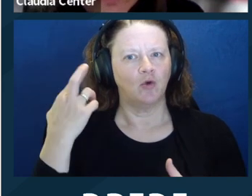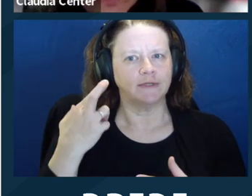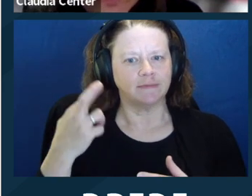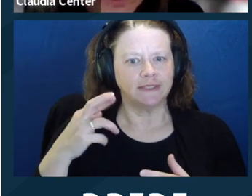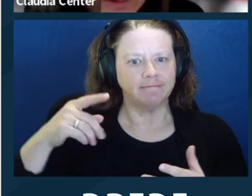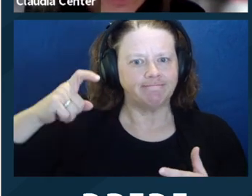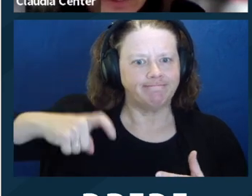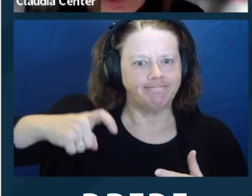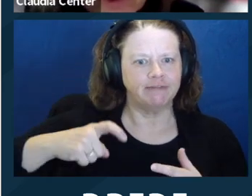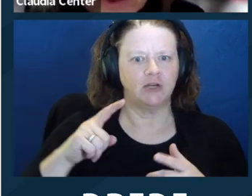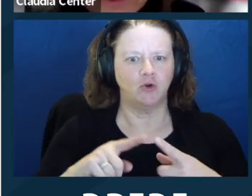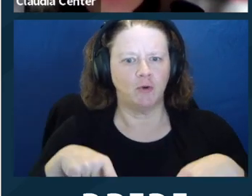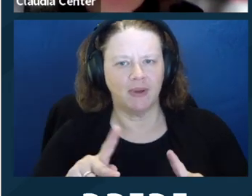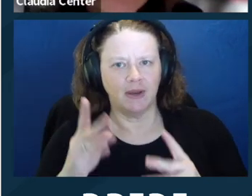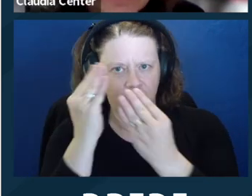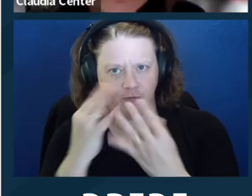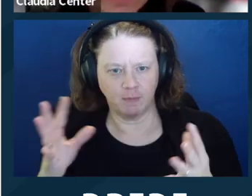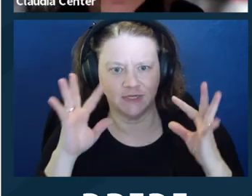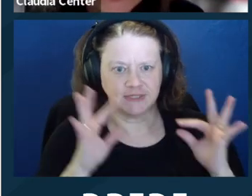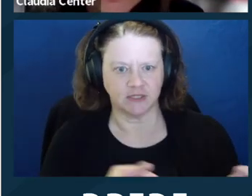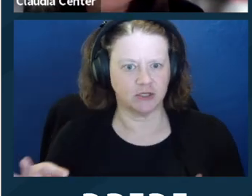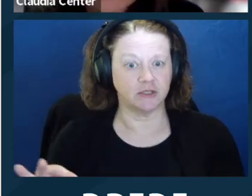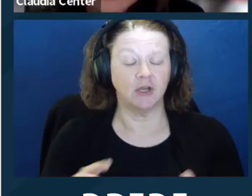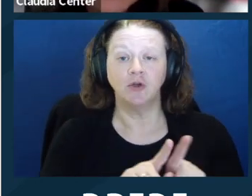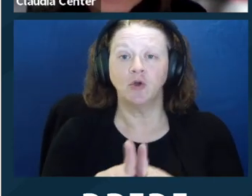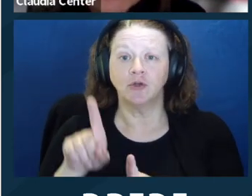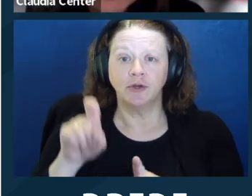for information. And again, consult with the client about the